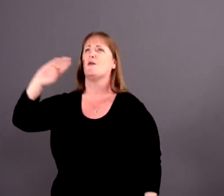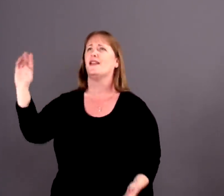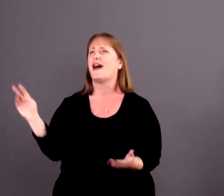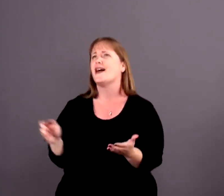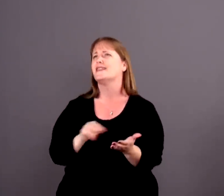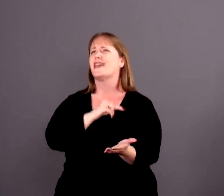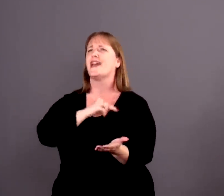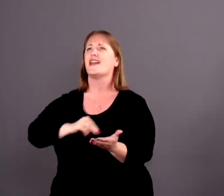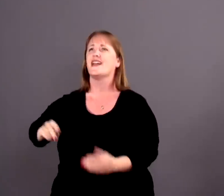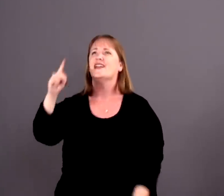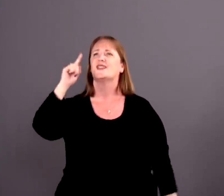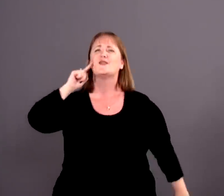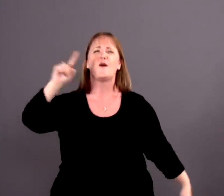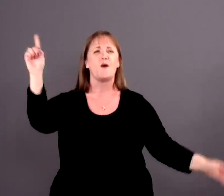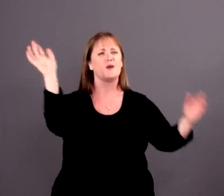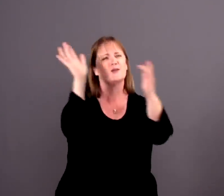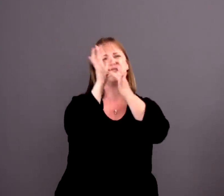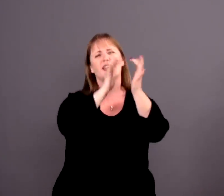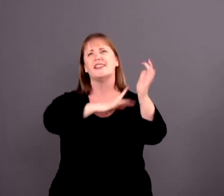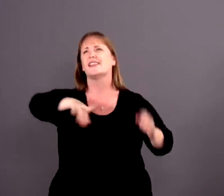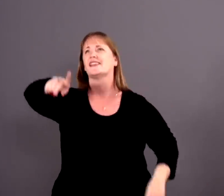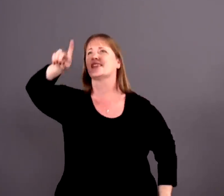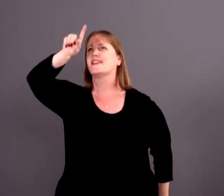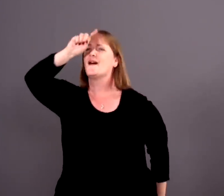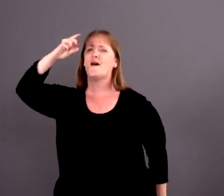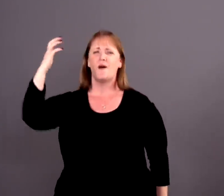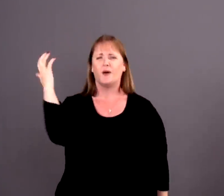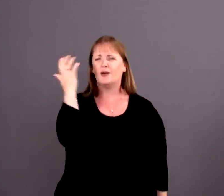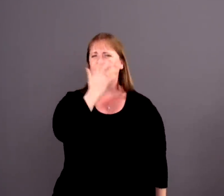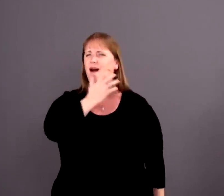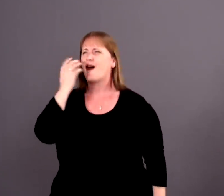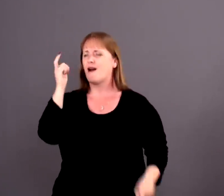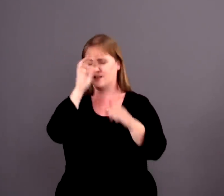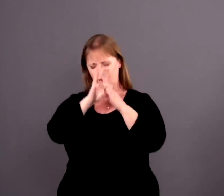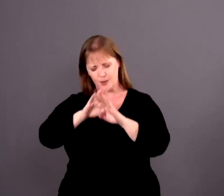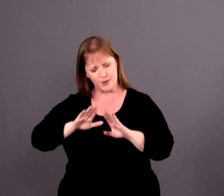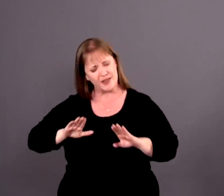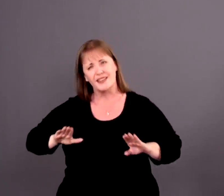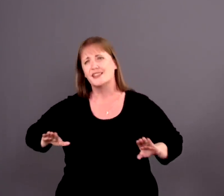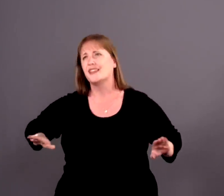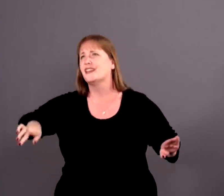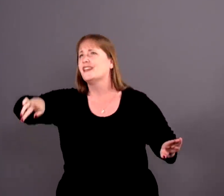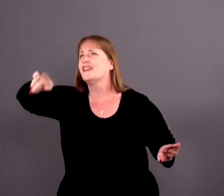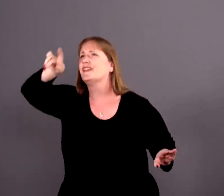Will I dance for you Jesus? Or in awe of you be still?